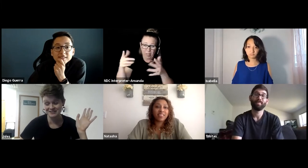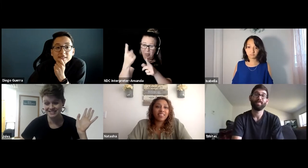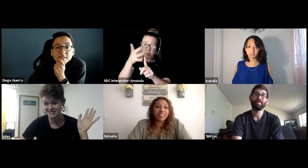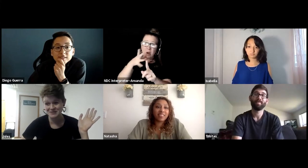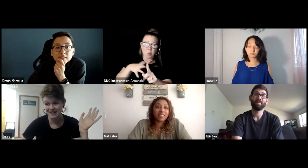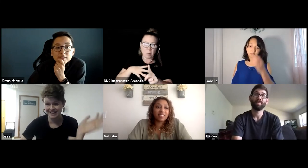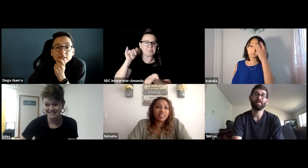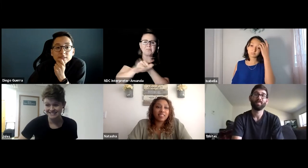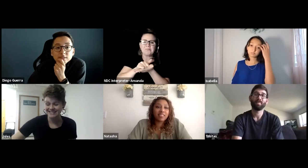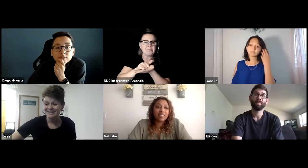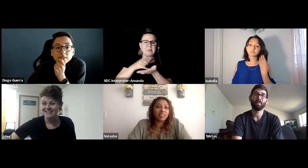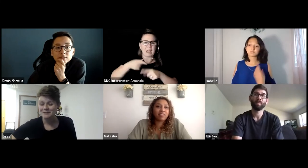to do it.